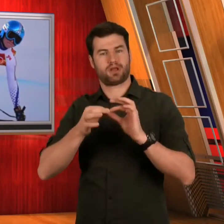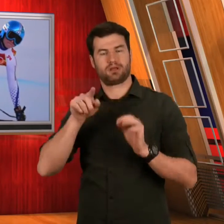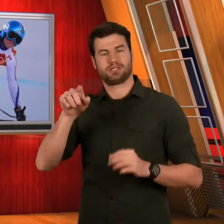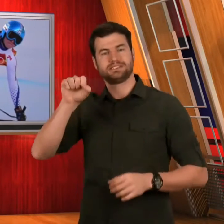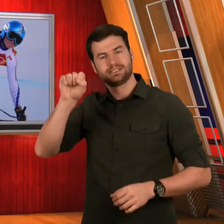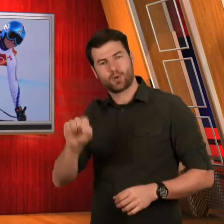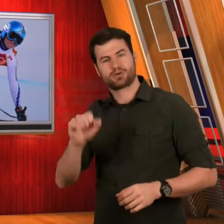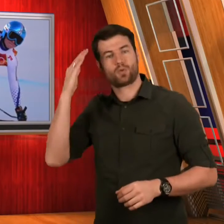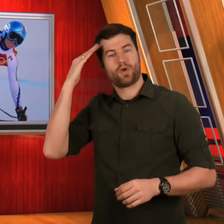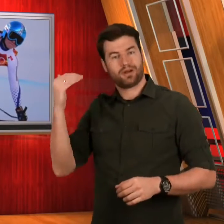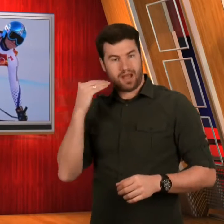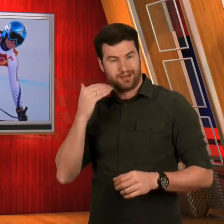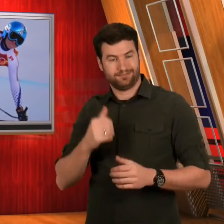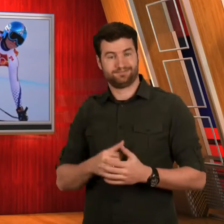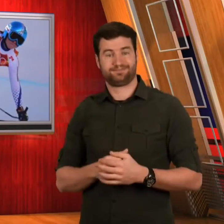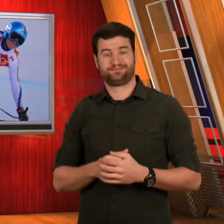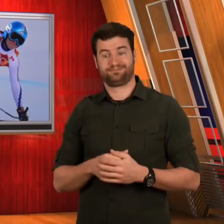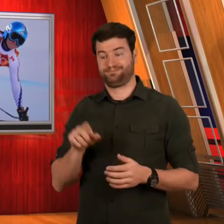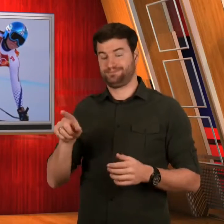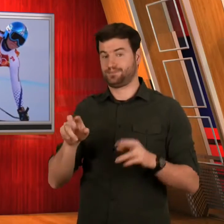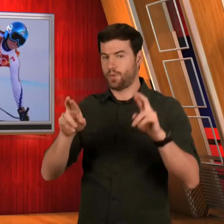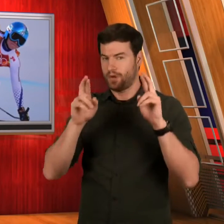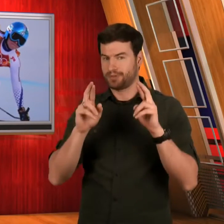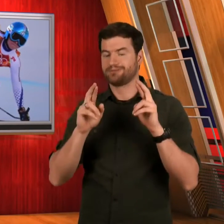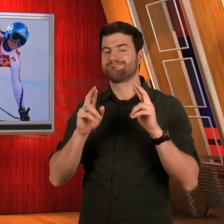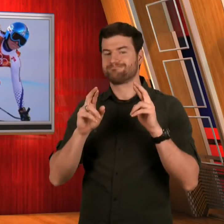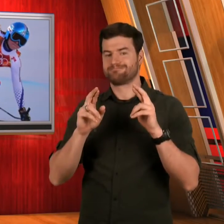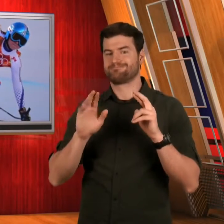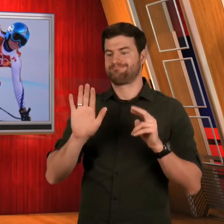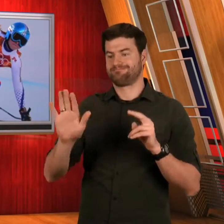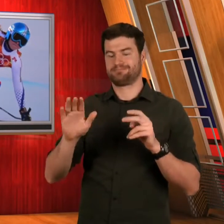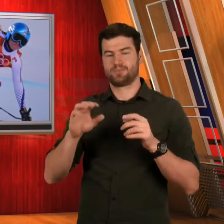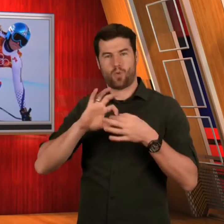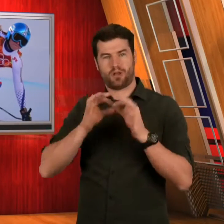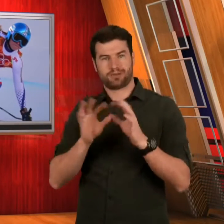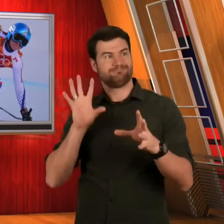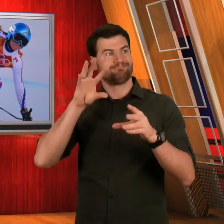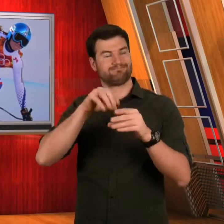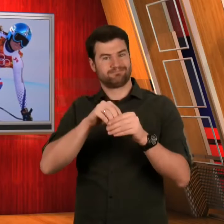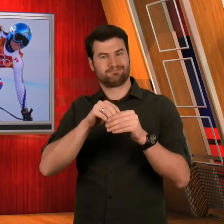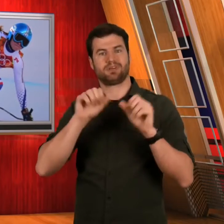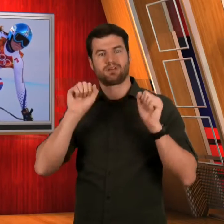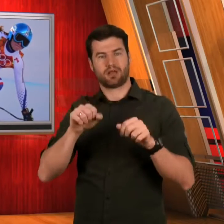Olympics in South Korea. Also she hopes her Olympic participation